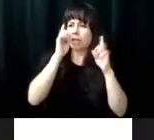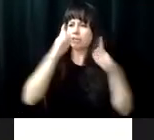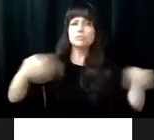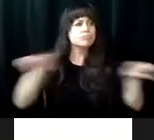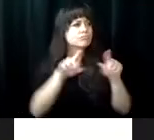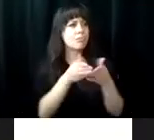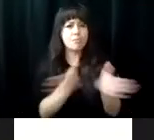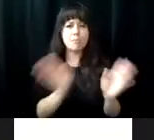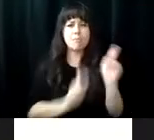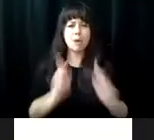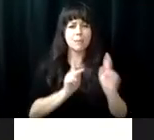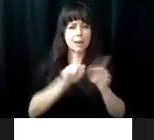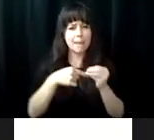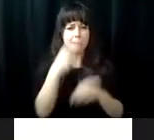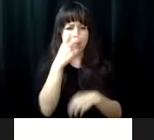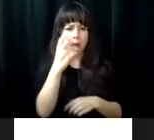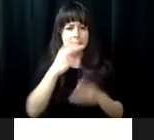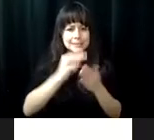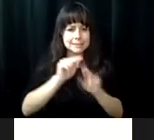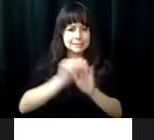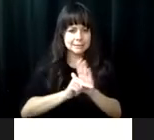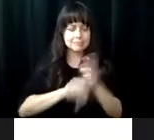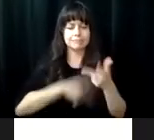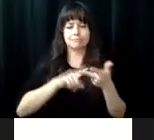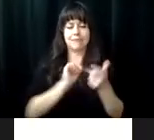include what does it mean to accept one's blindness? How do we educate